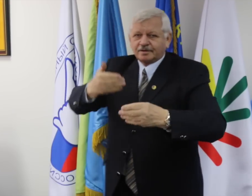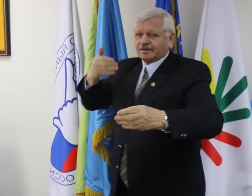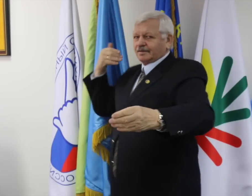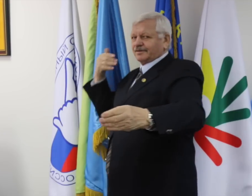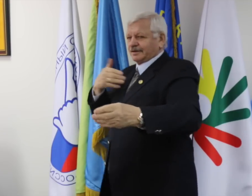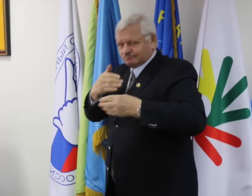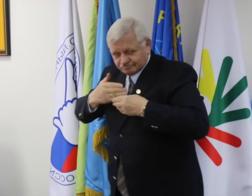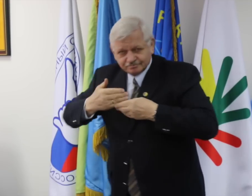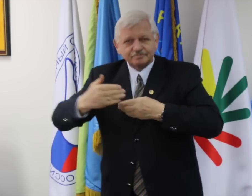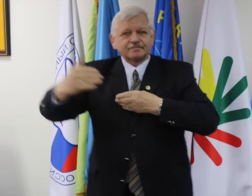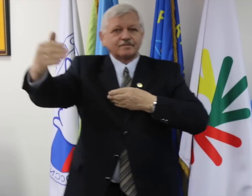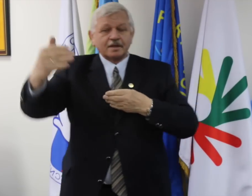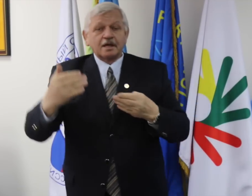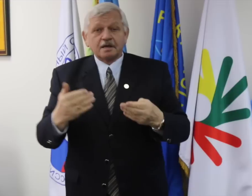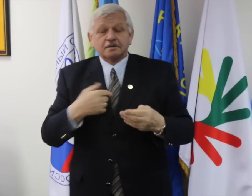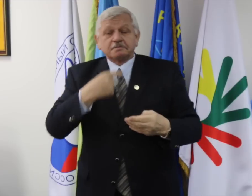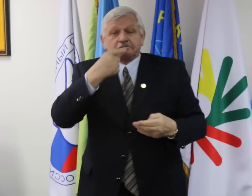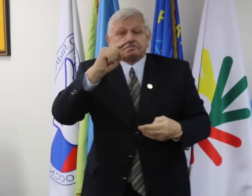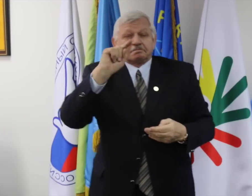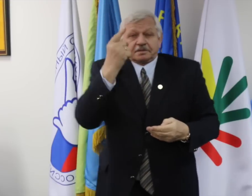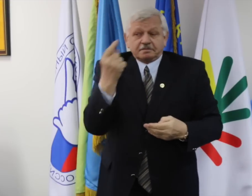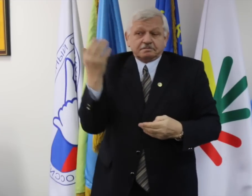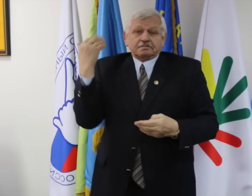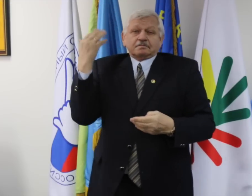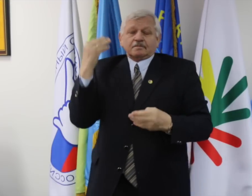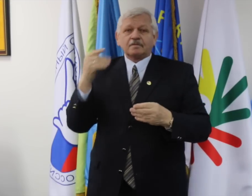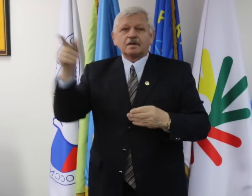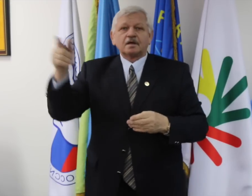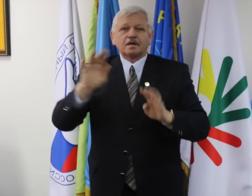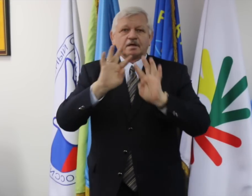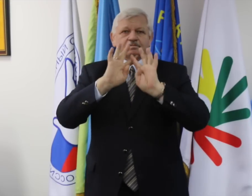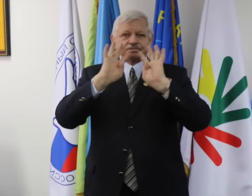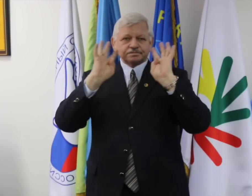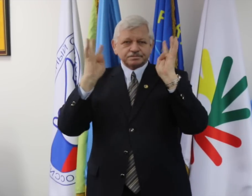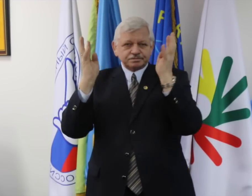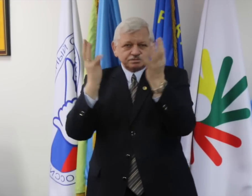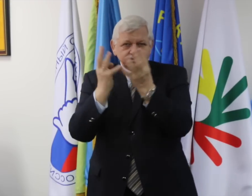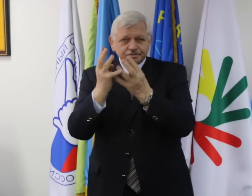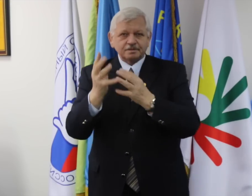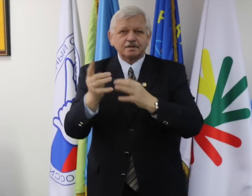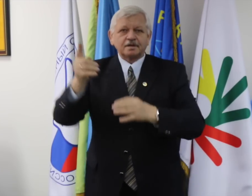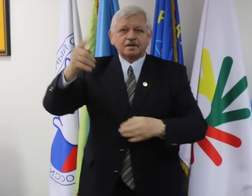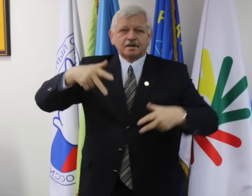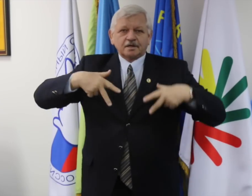moving forward and no stepping back. Firstly, let me share some information with you